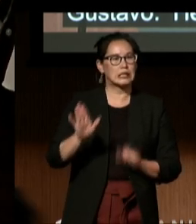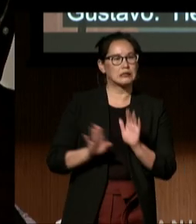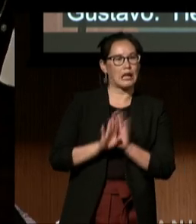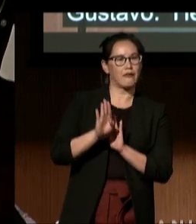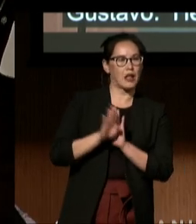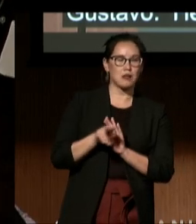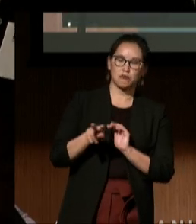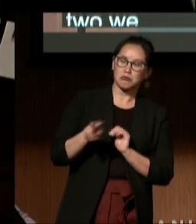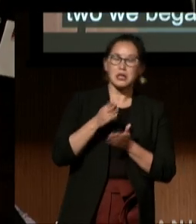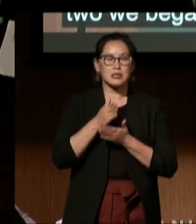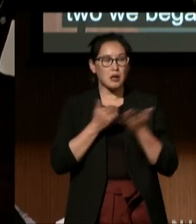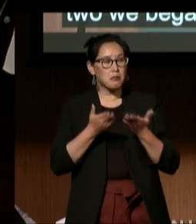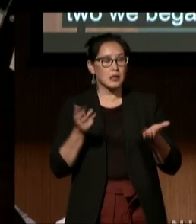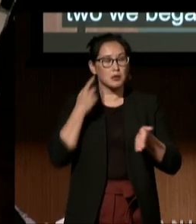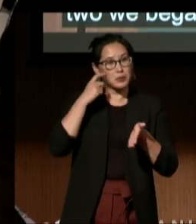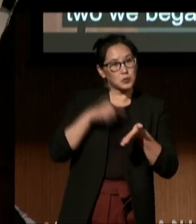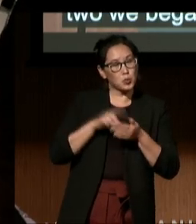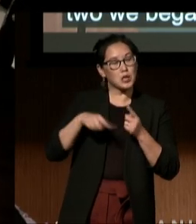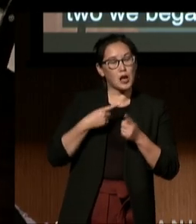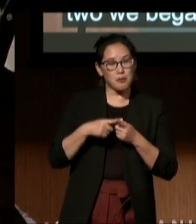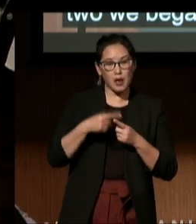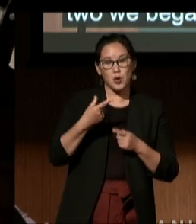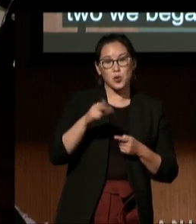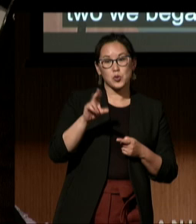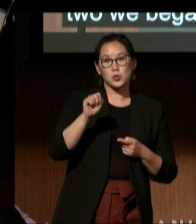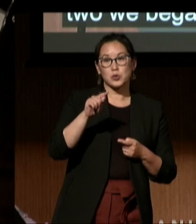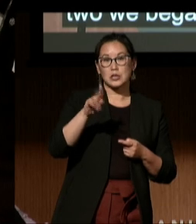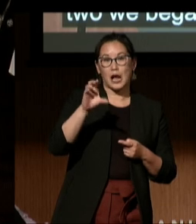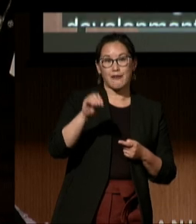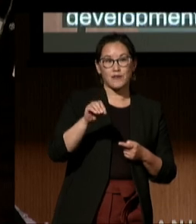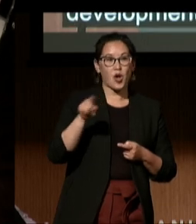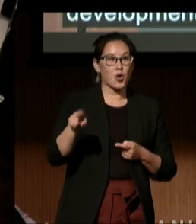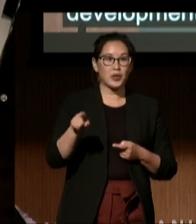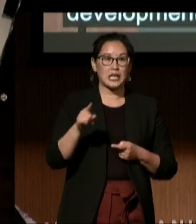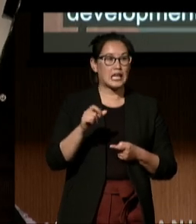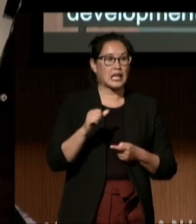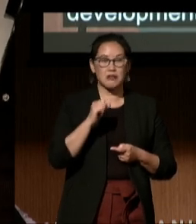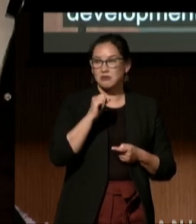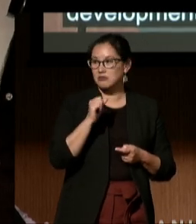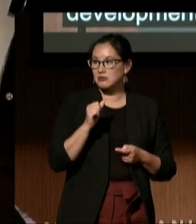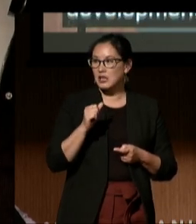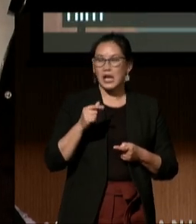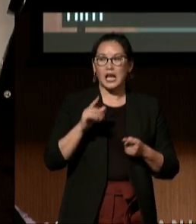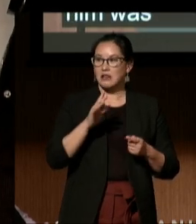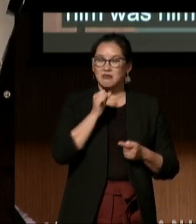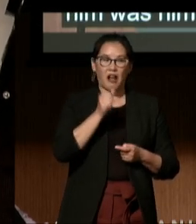Some of the things that we noticed about Gustavo was him not being verbal around our family and friends.